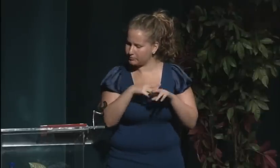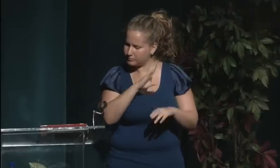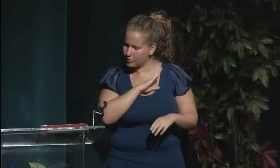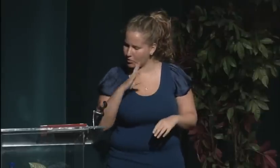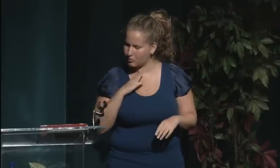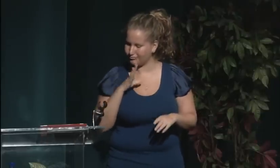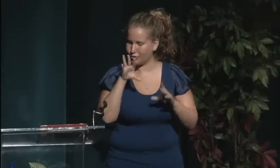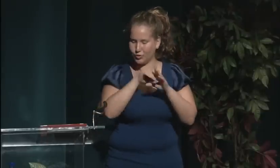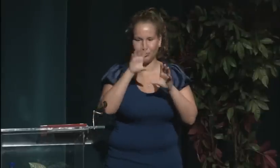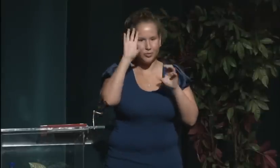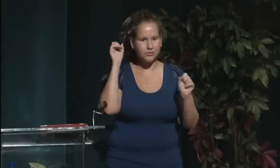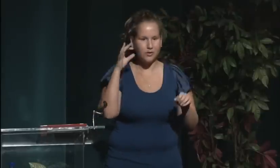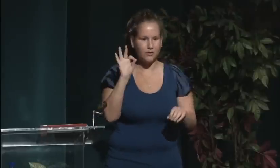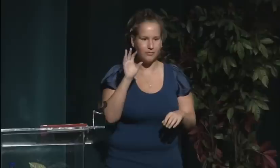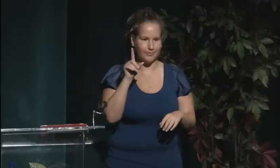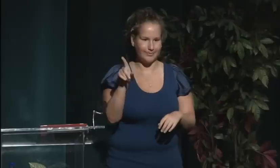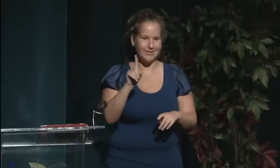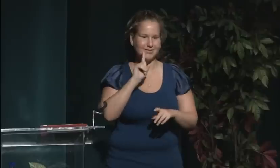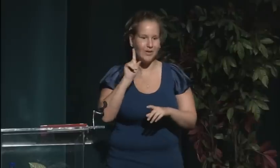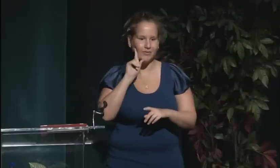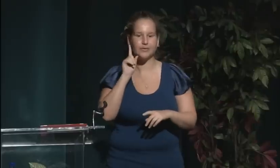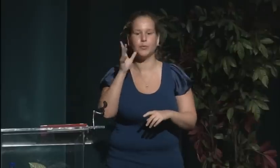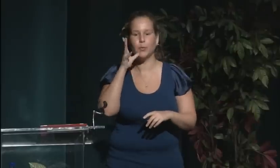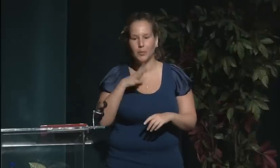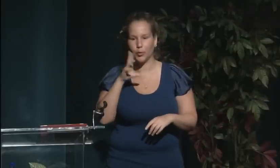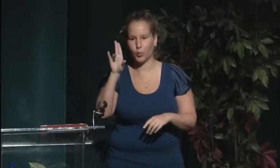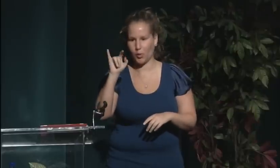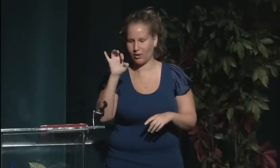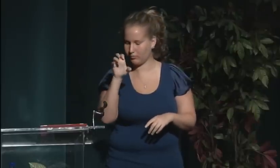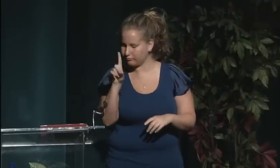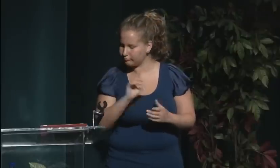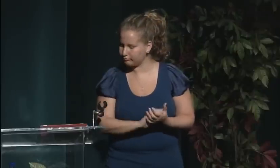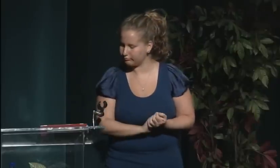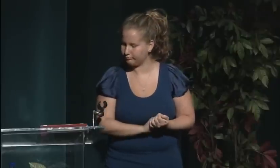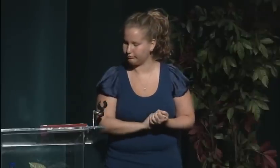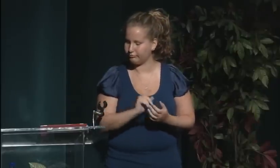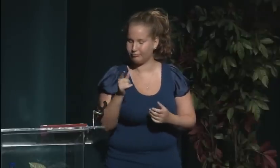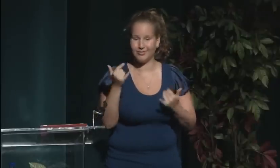and also received various awards and Emmy's